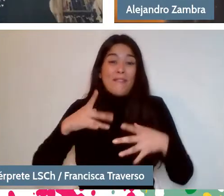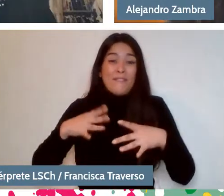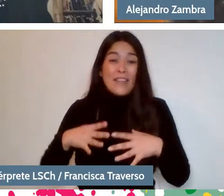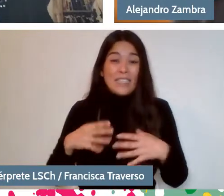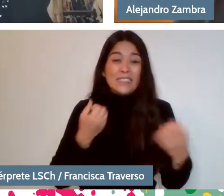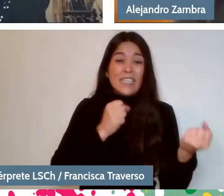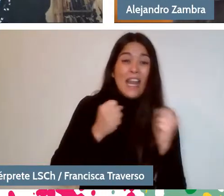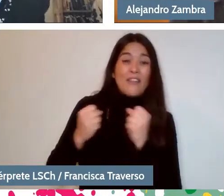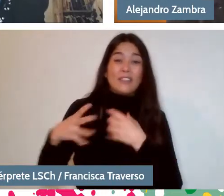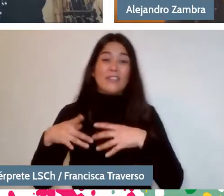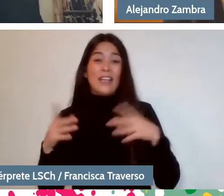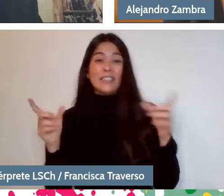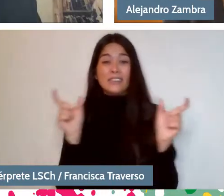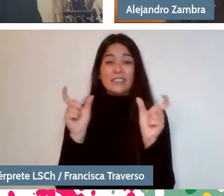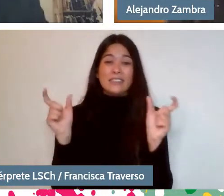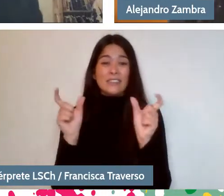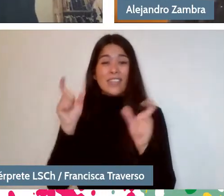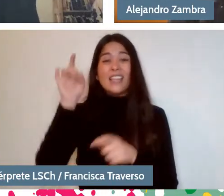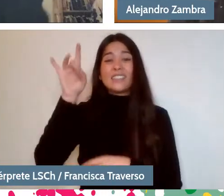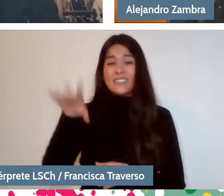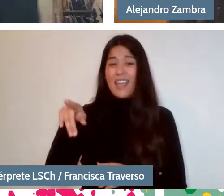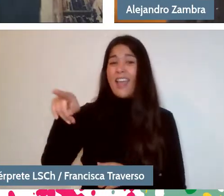Alejandro knows it and Miryam too.